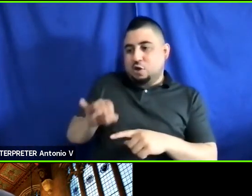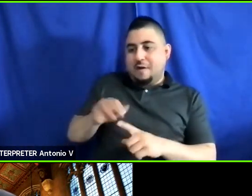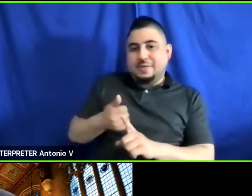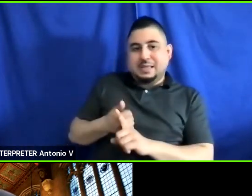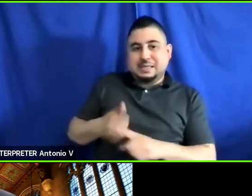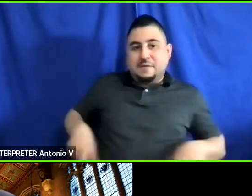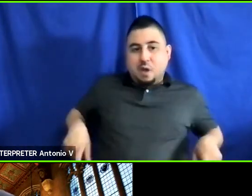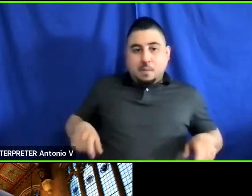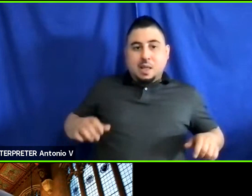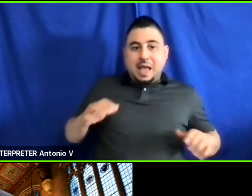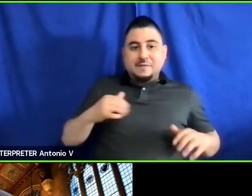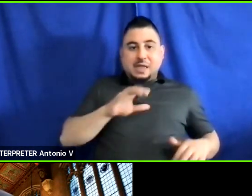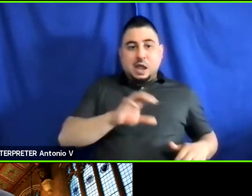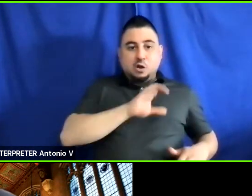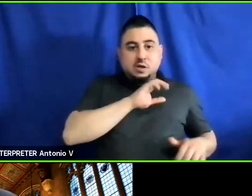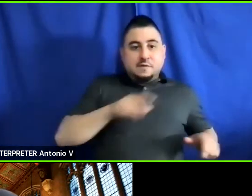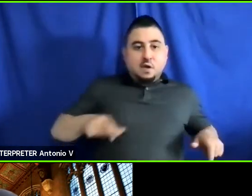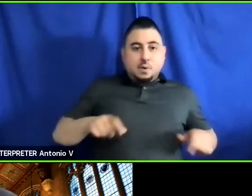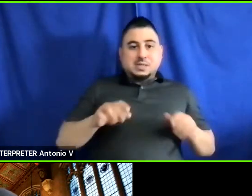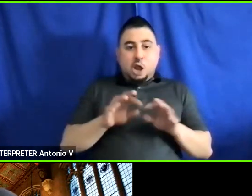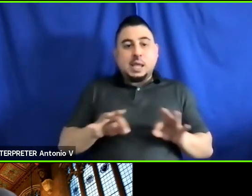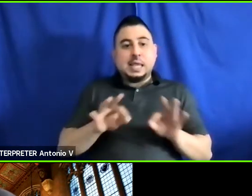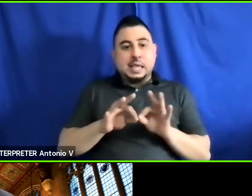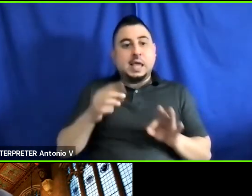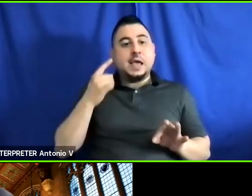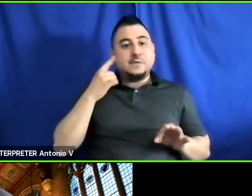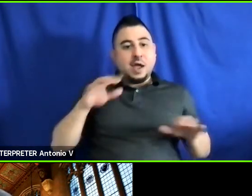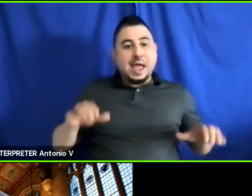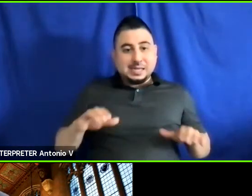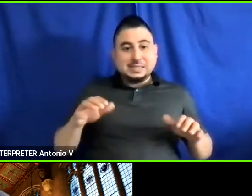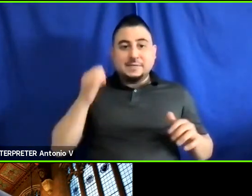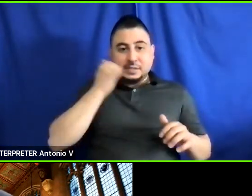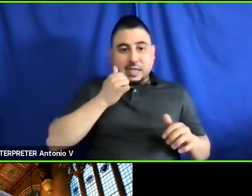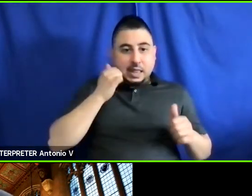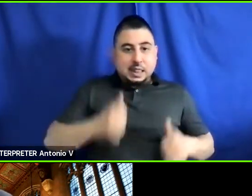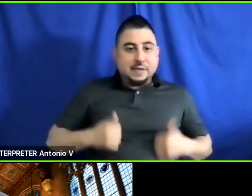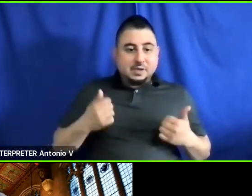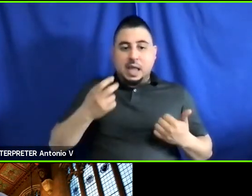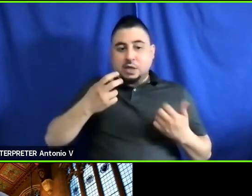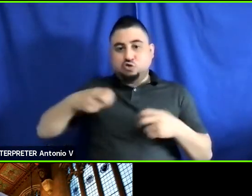lots of characteristics of armrests that are key for activities of daily living and transfers.